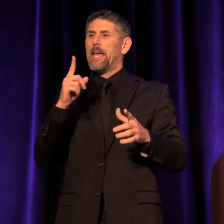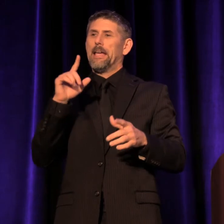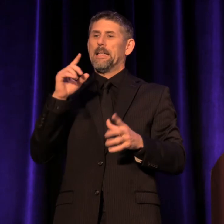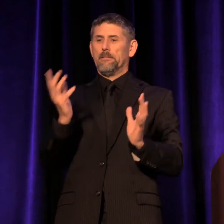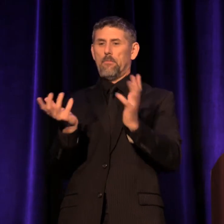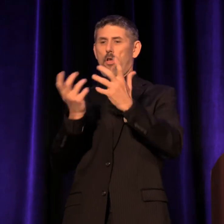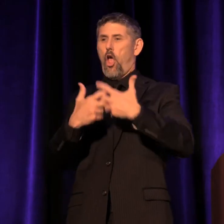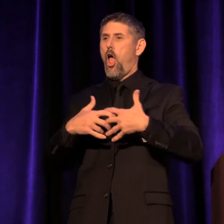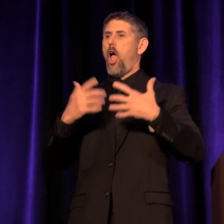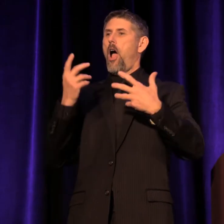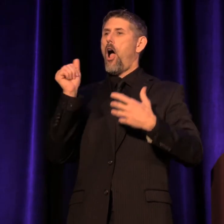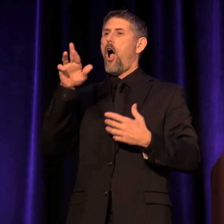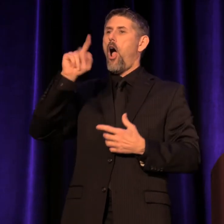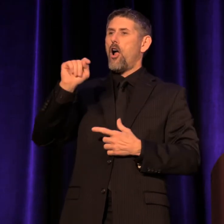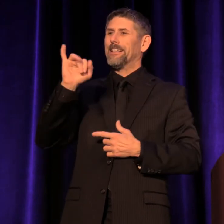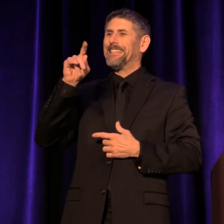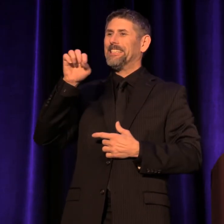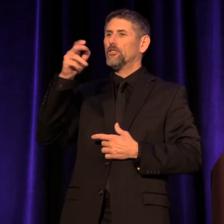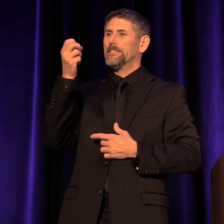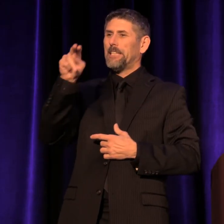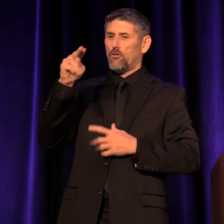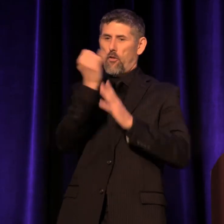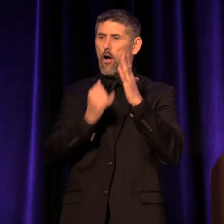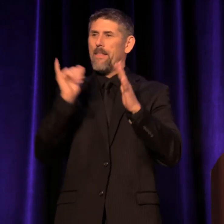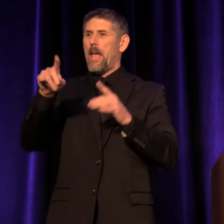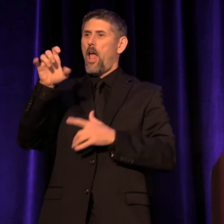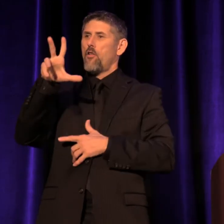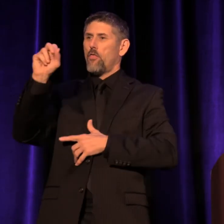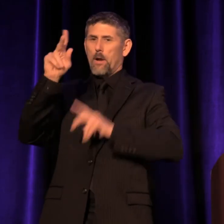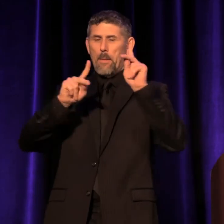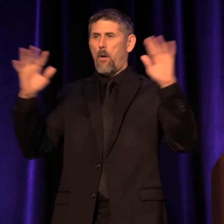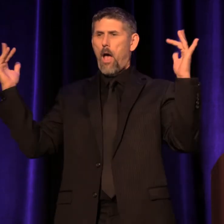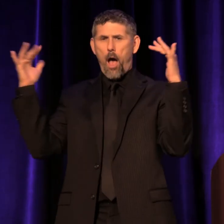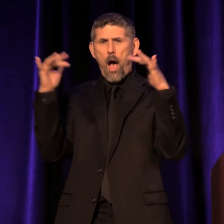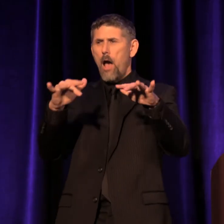which also saw over 100 theater people take Maker Day Field Trips